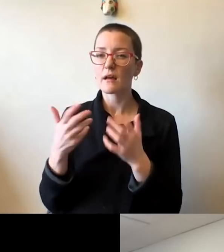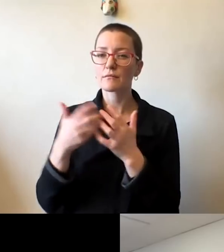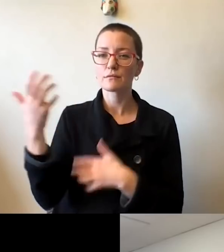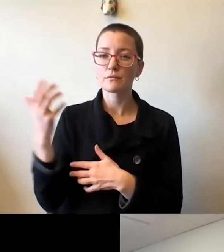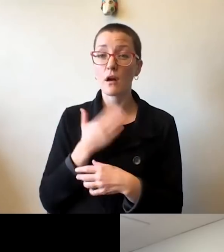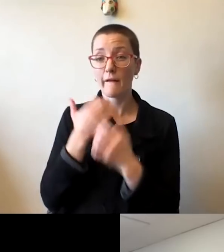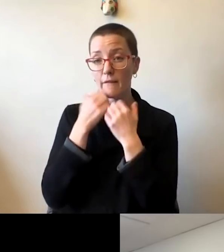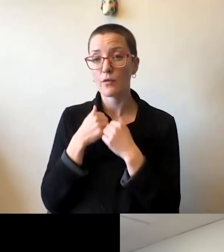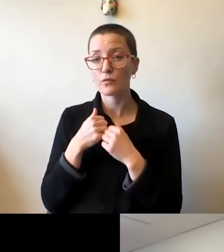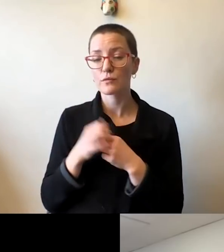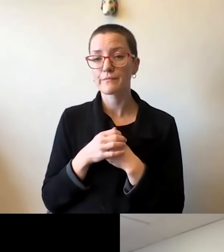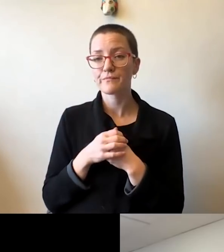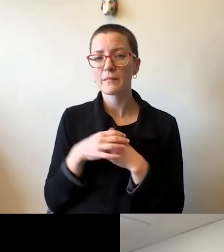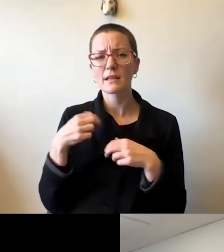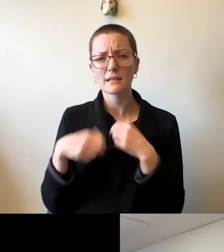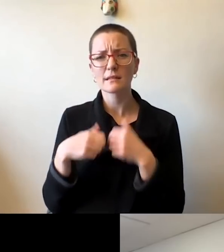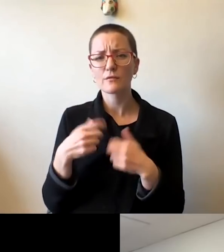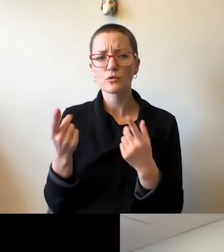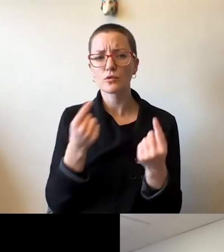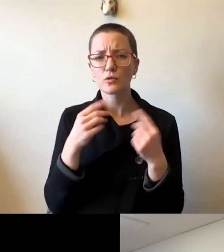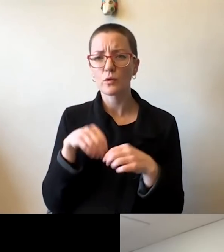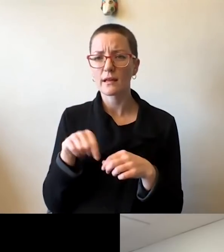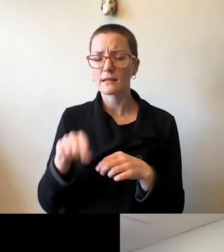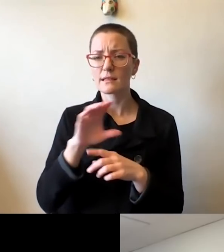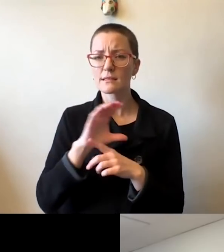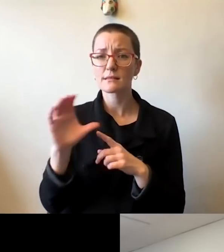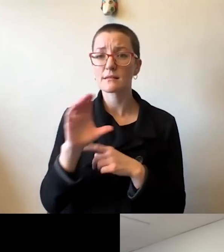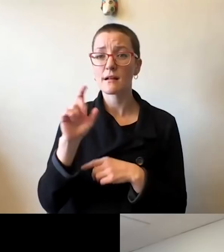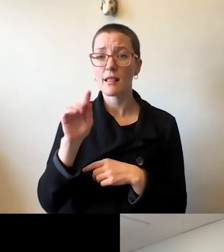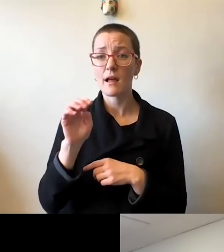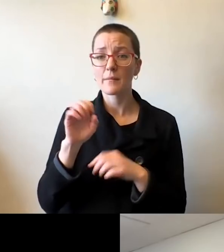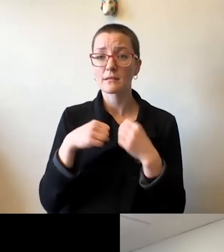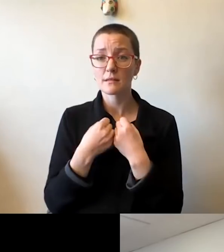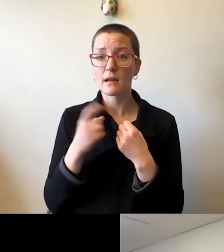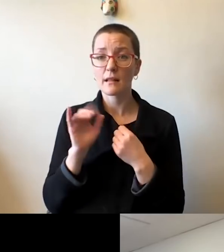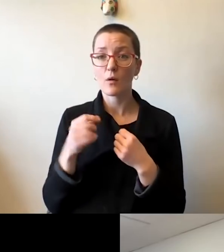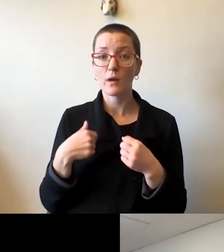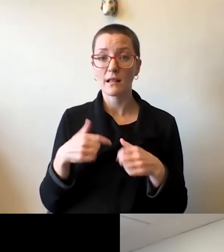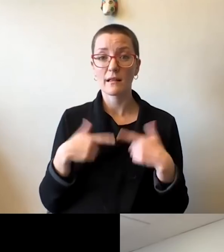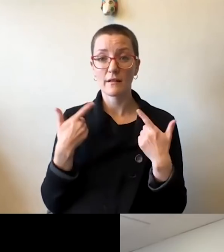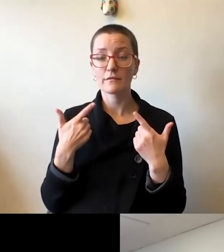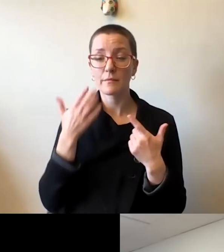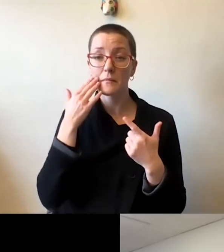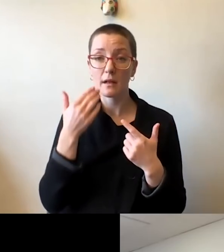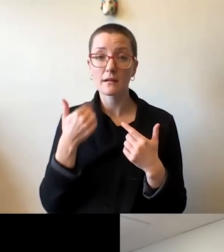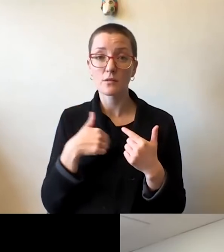It's a very difficult thing to do in this divisive climate in which we live. But we have to really roll up our sleeves